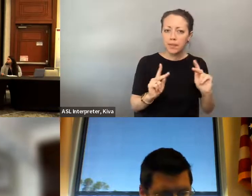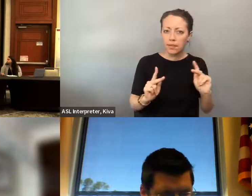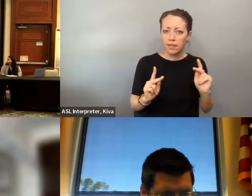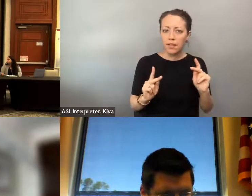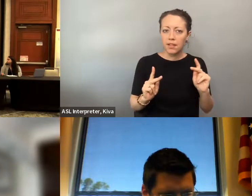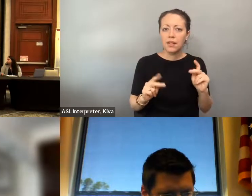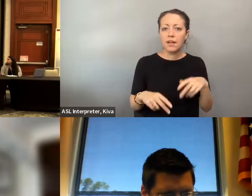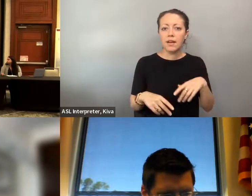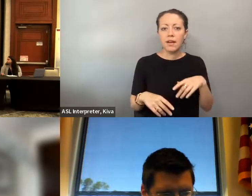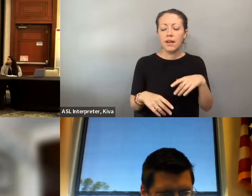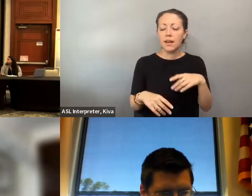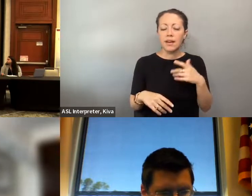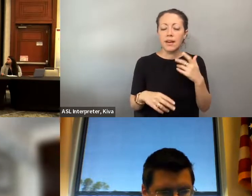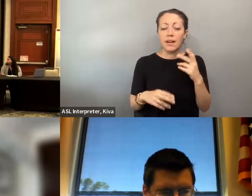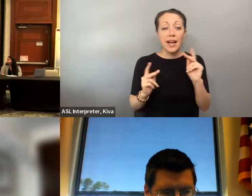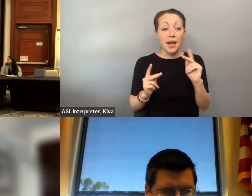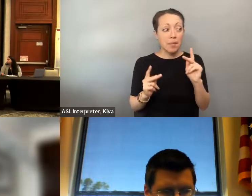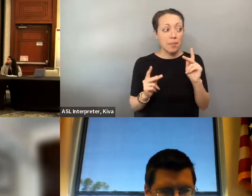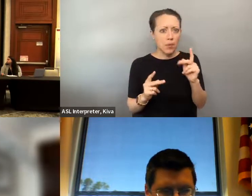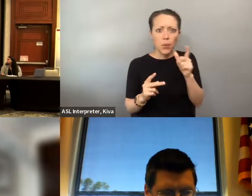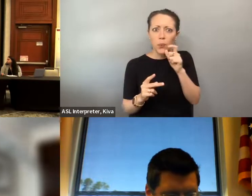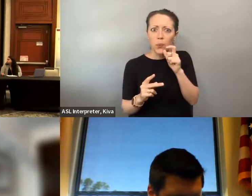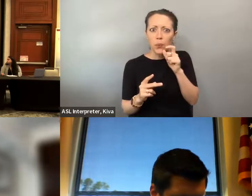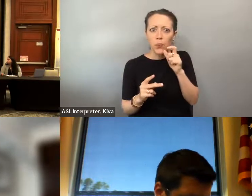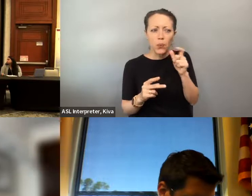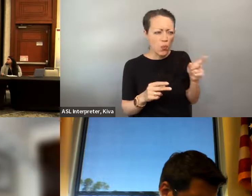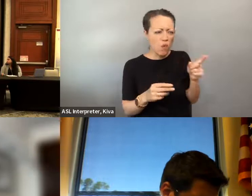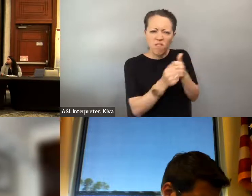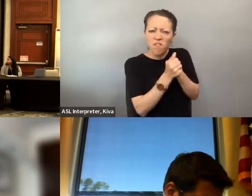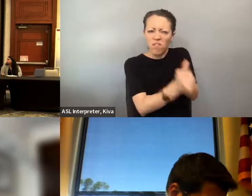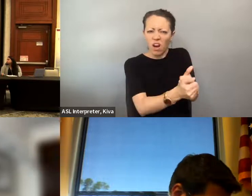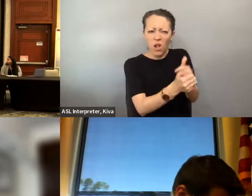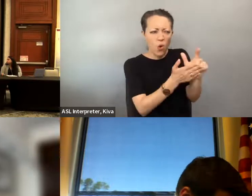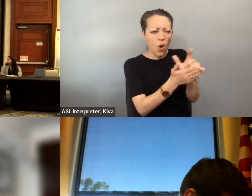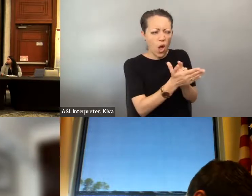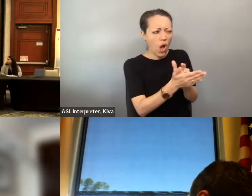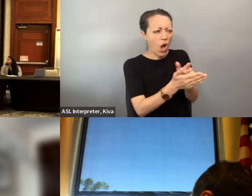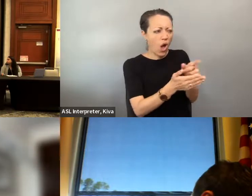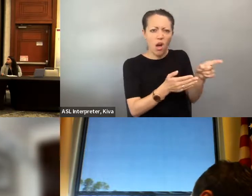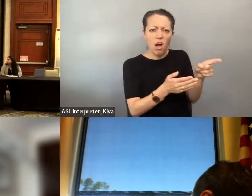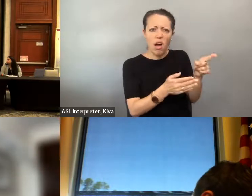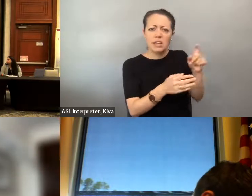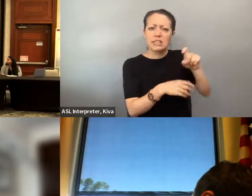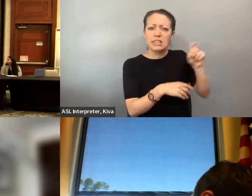about, you know, why is the governor of Florida